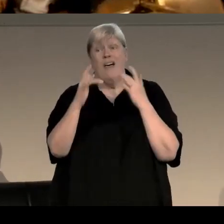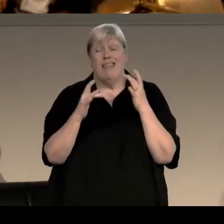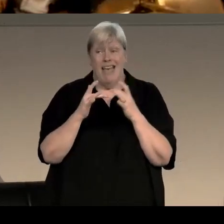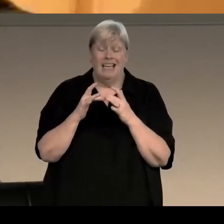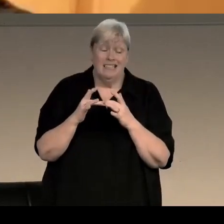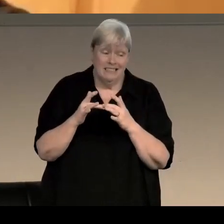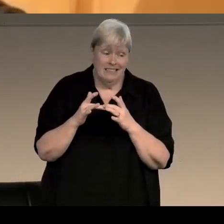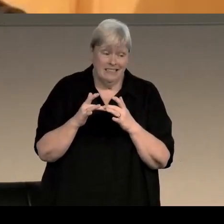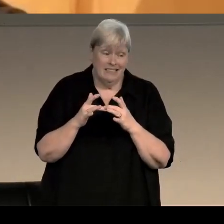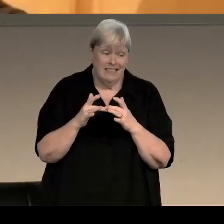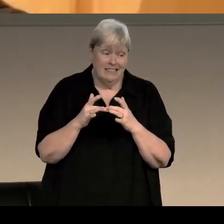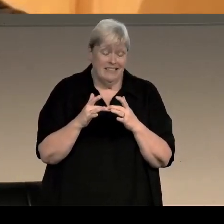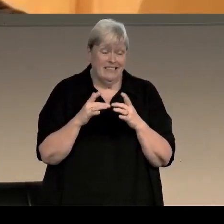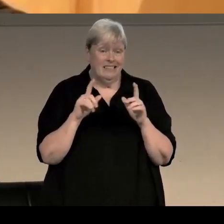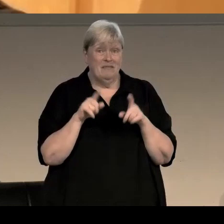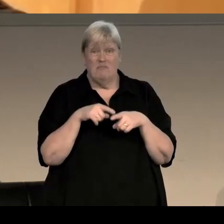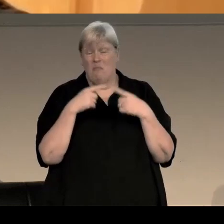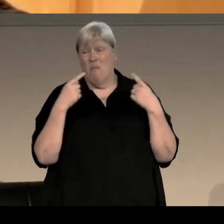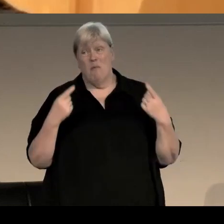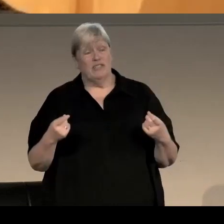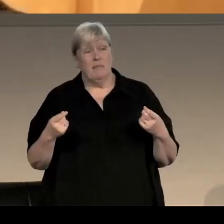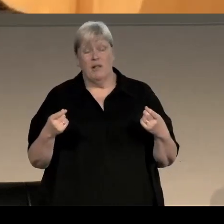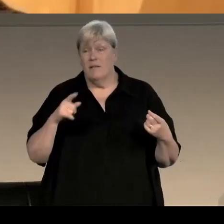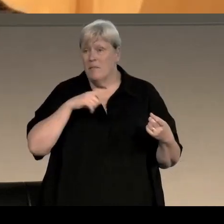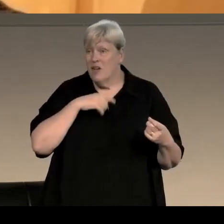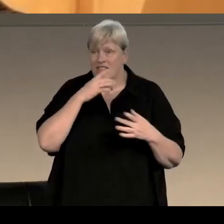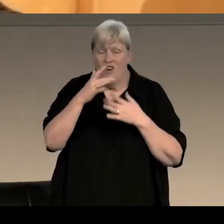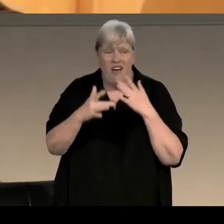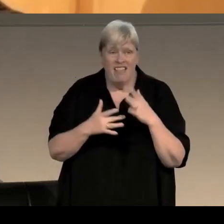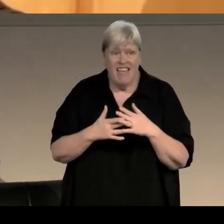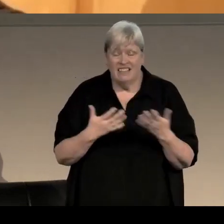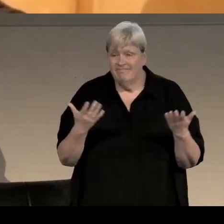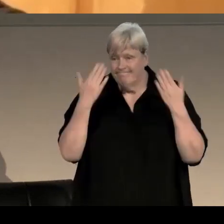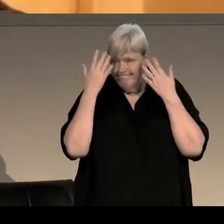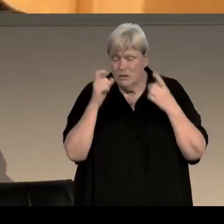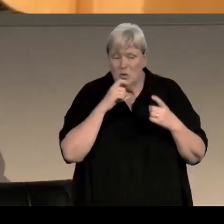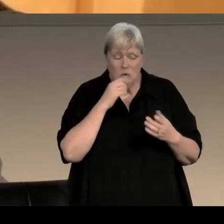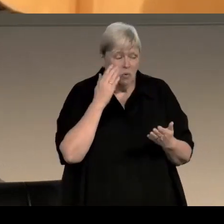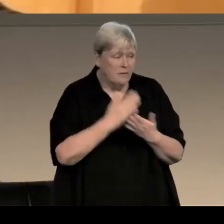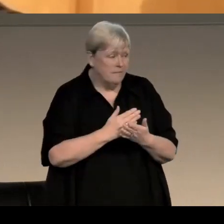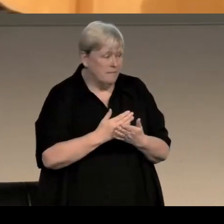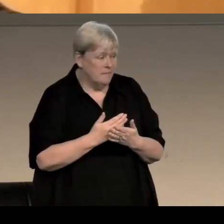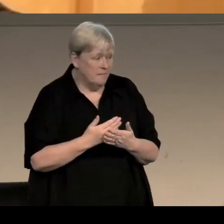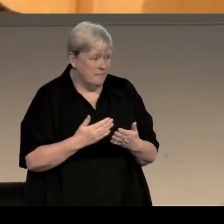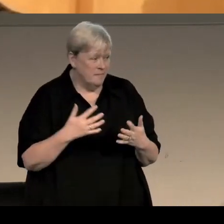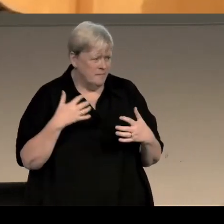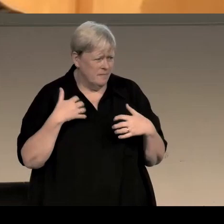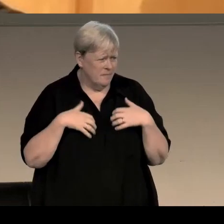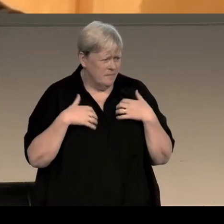and the things that have become possible because of our online personas. Absolutely, that's such a fantastic answer.